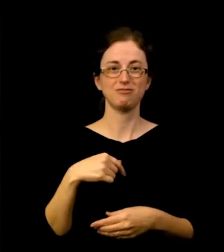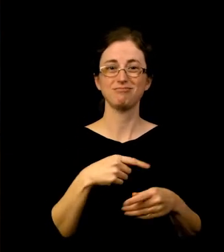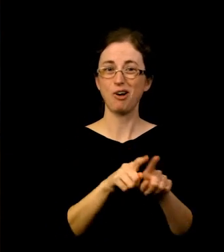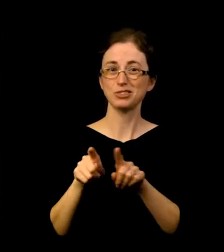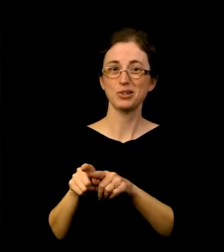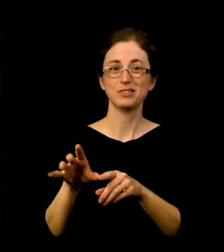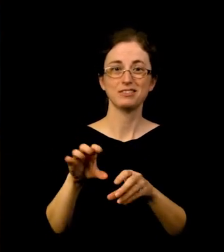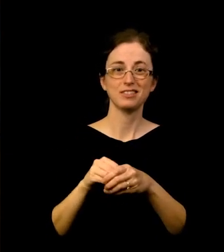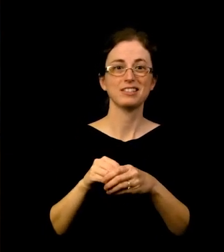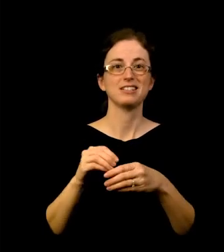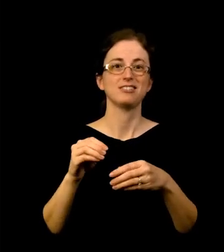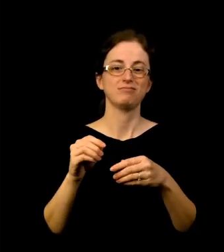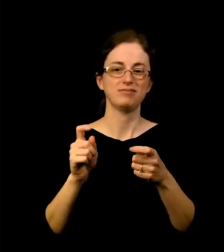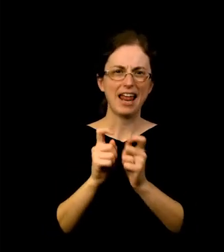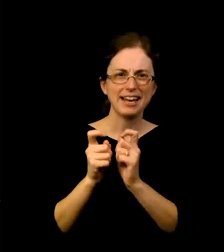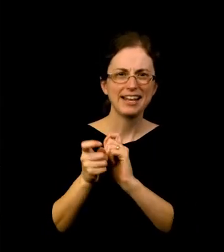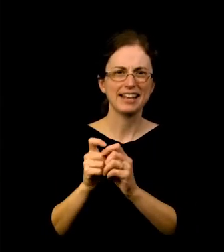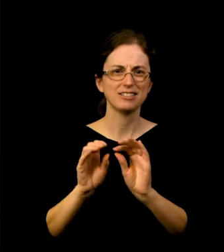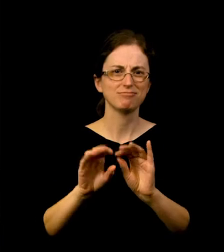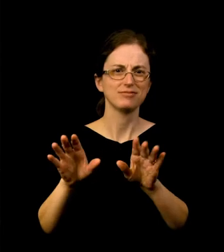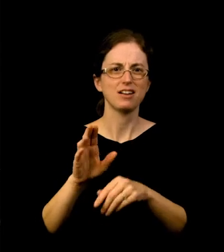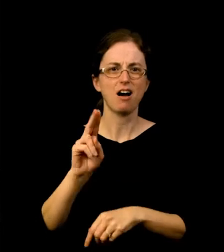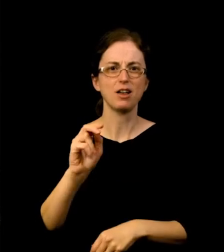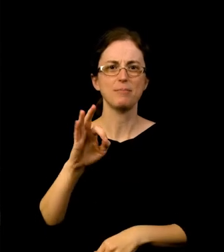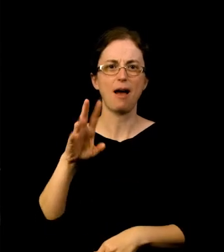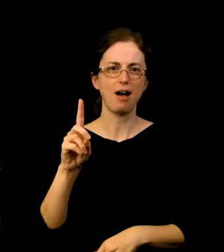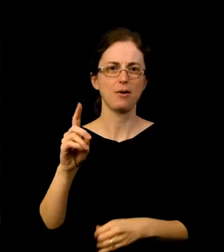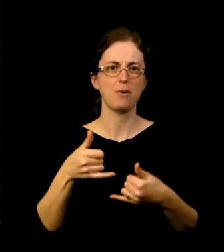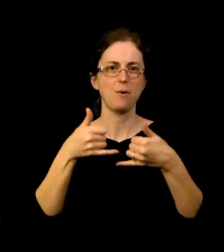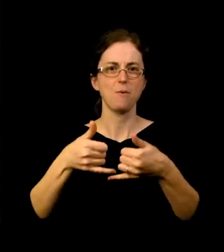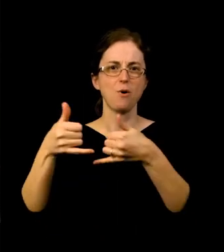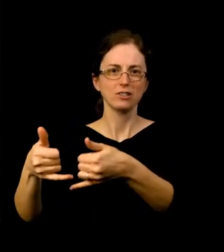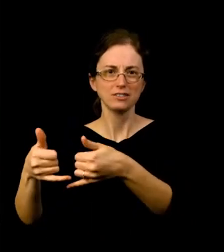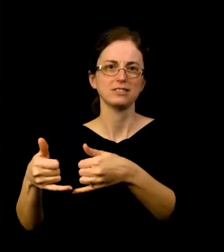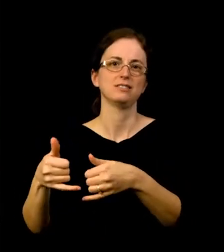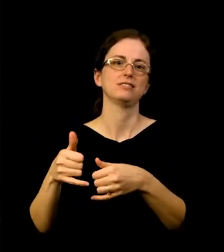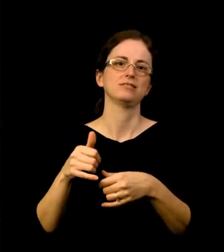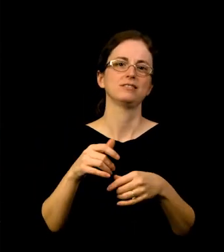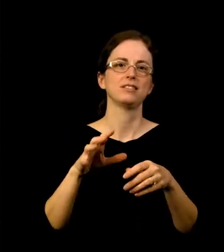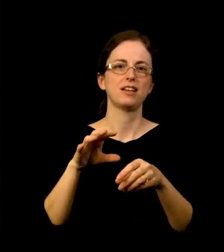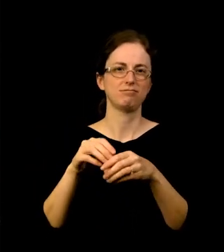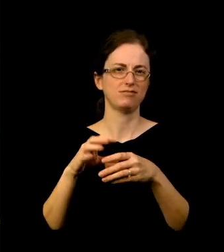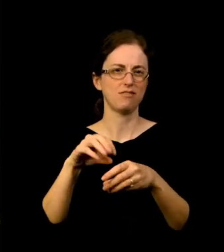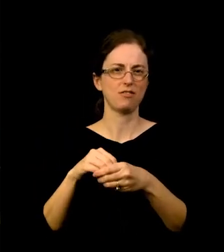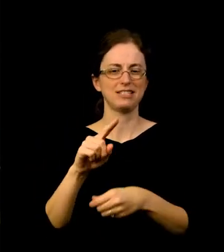Unbound awards presentation that went out to a Drive-In audience at Zidell Yards, as well as virtually in a live stream.